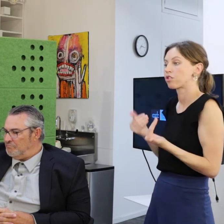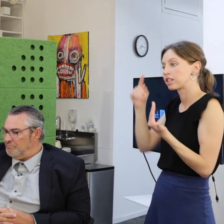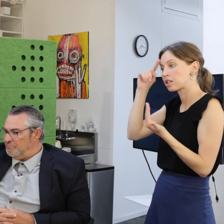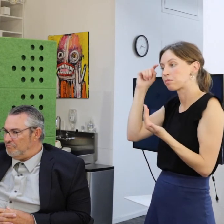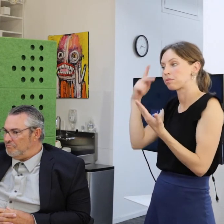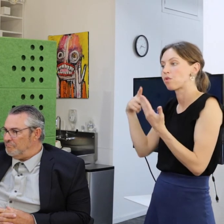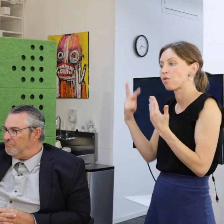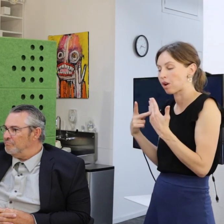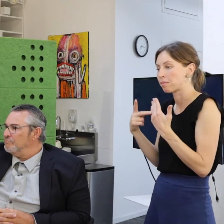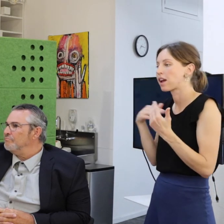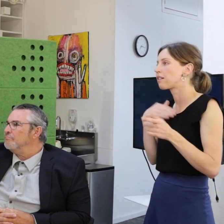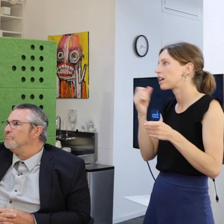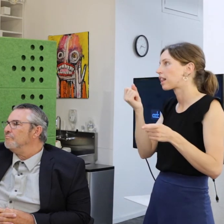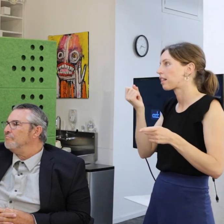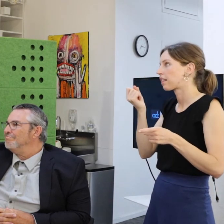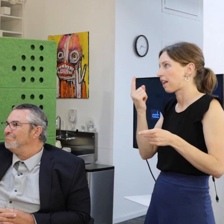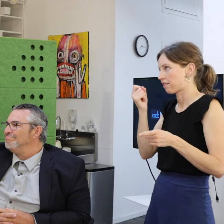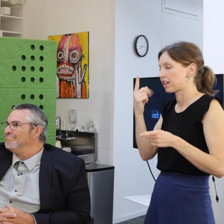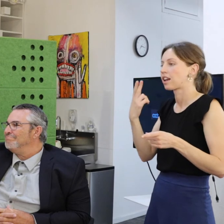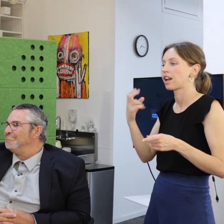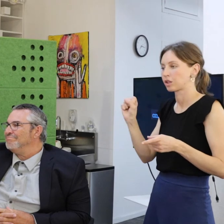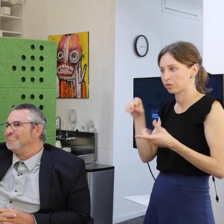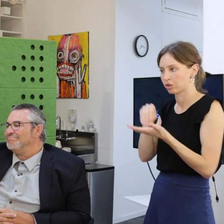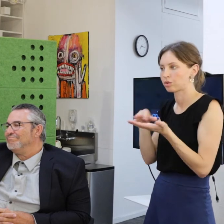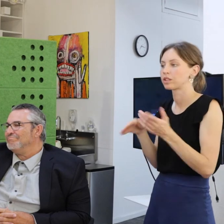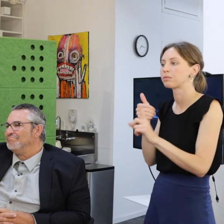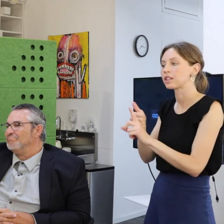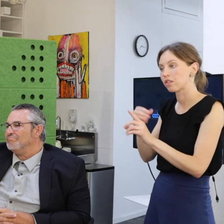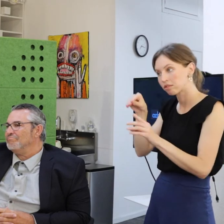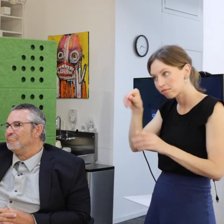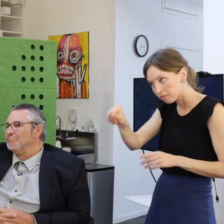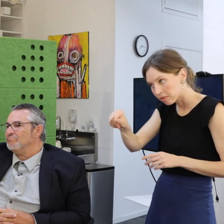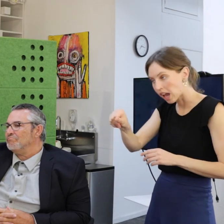We have 11 high school students who are getting paid an hourly